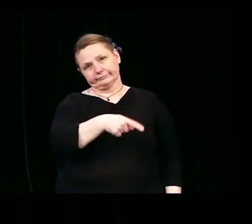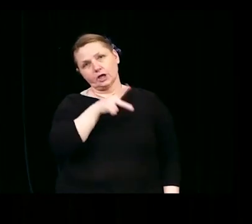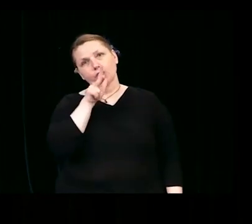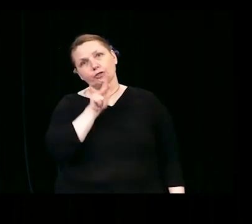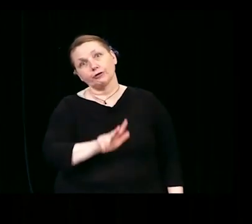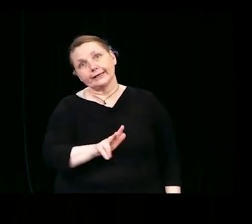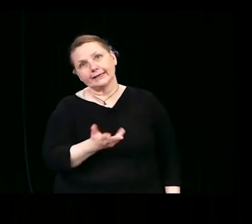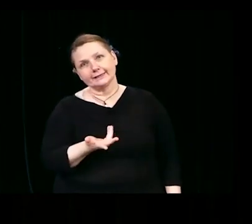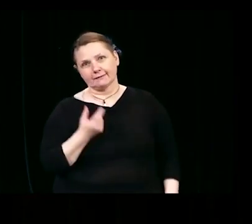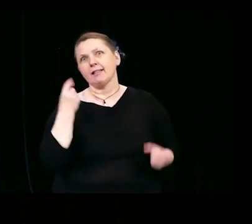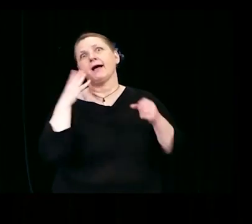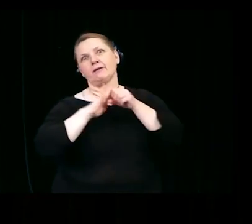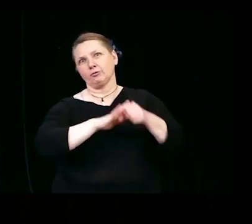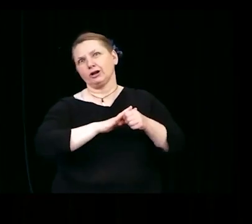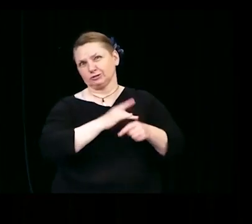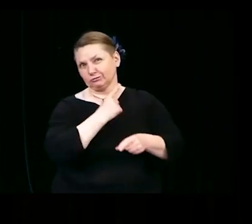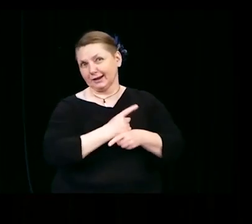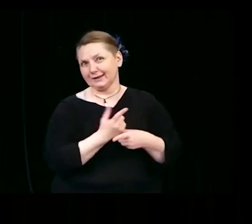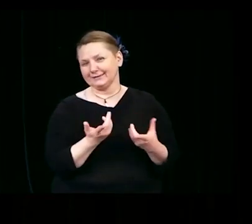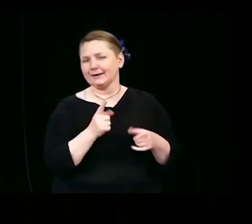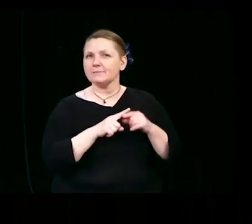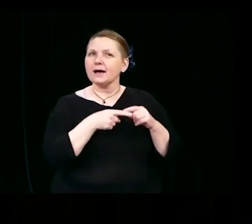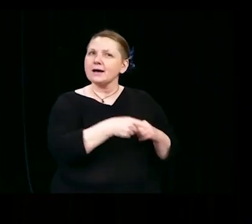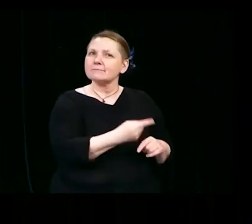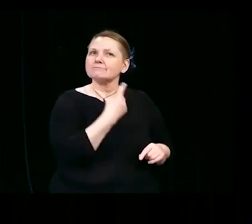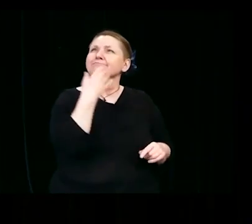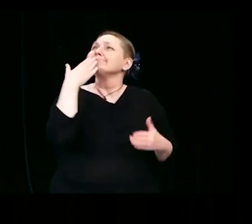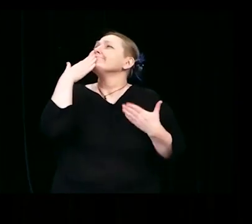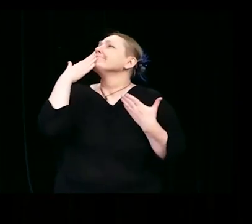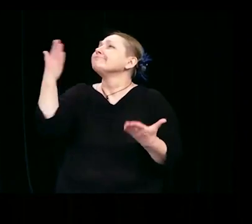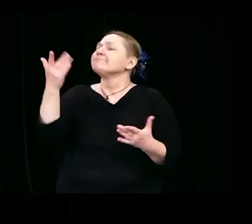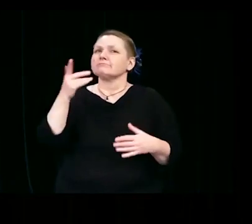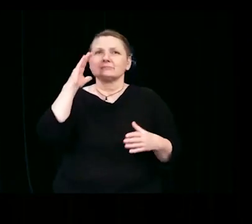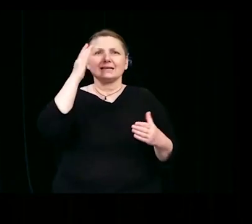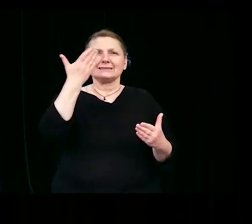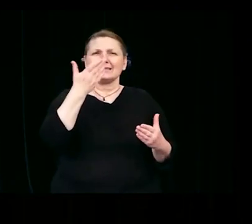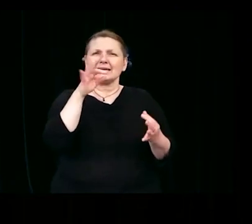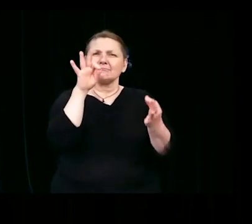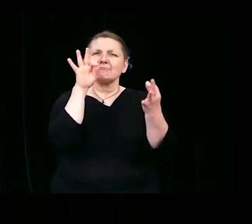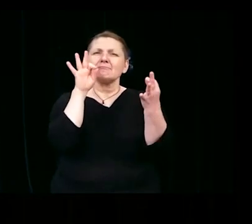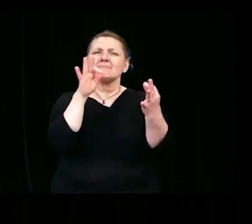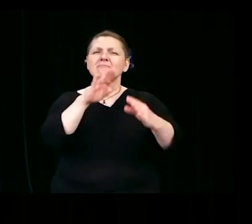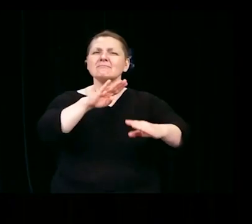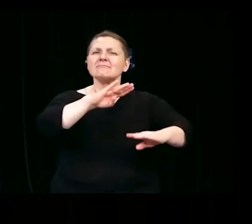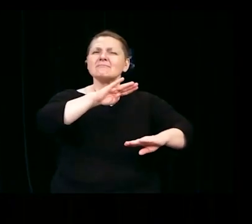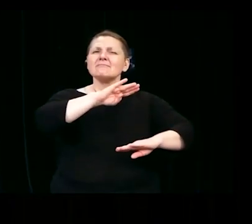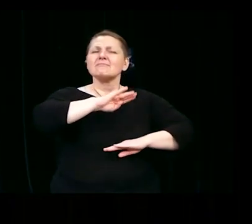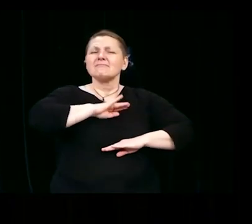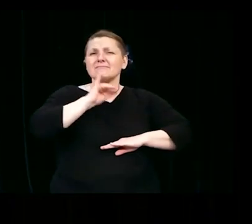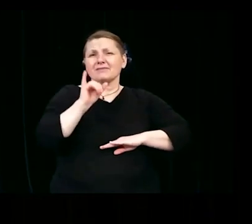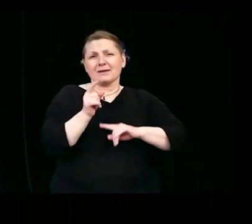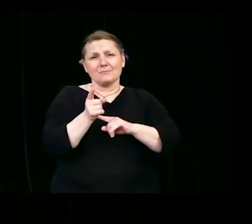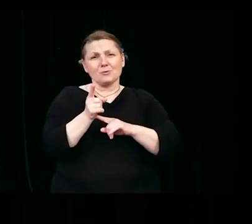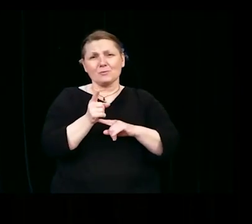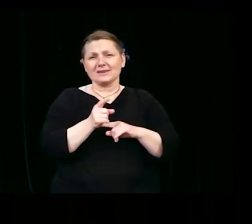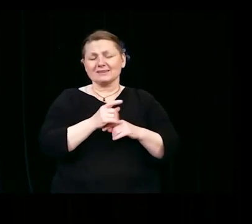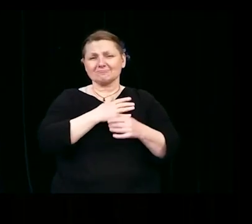to put on a 3 year old. And yet her thank you seemed to be exactly what I needed in that moment.